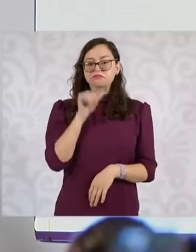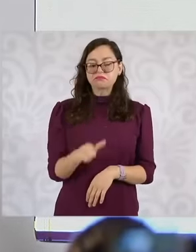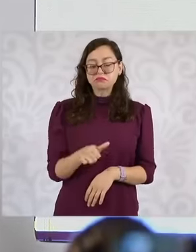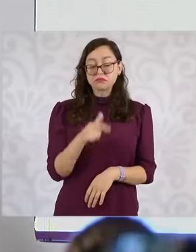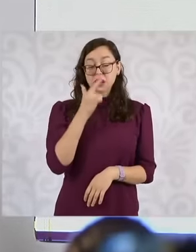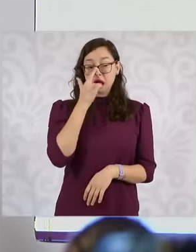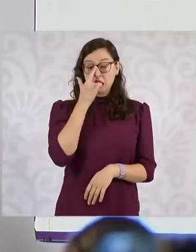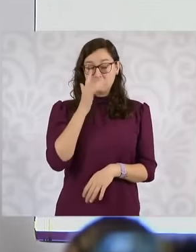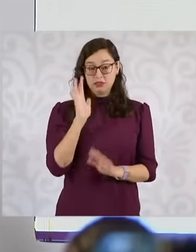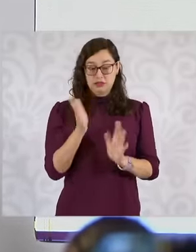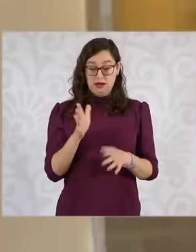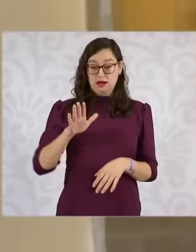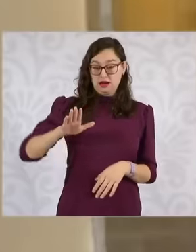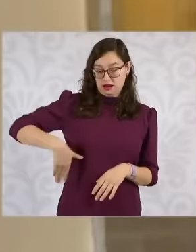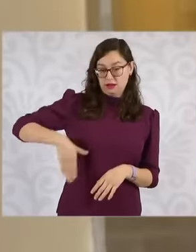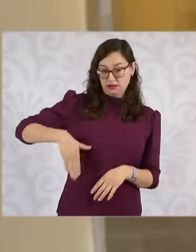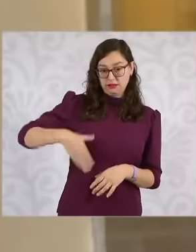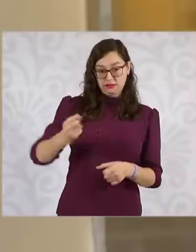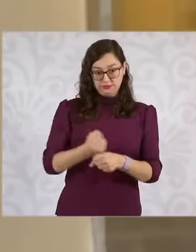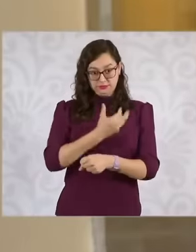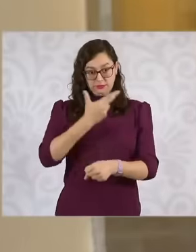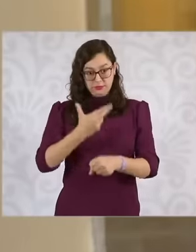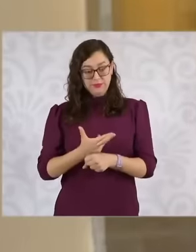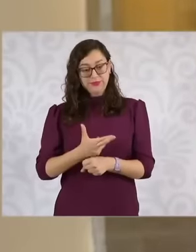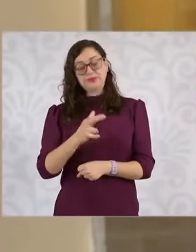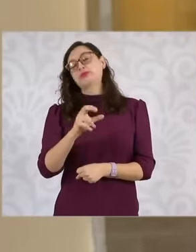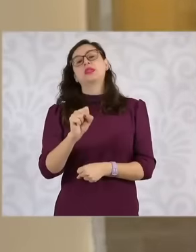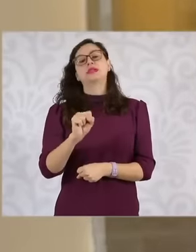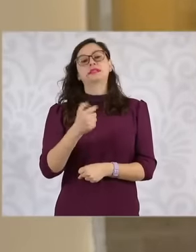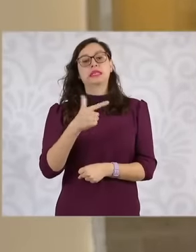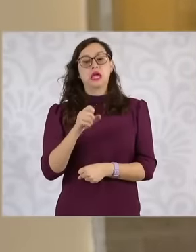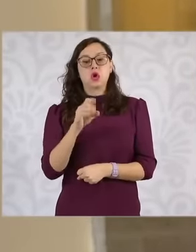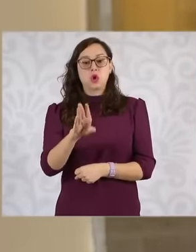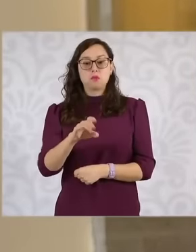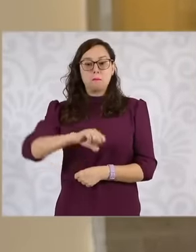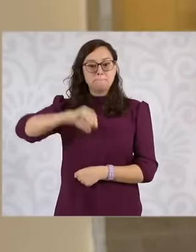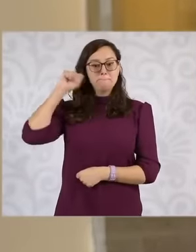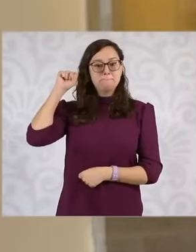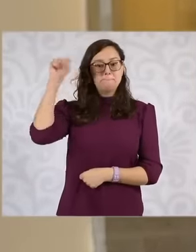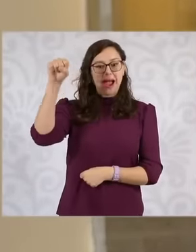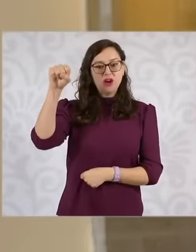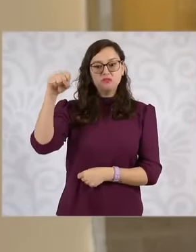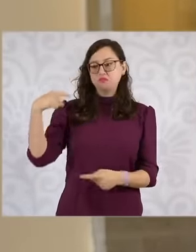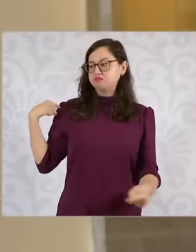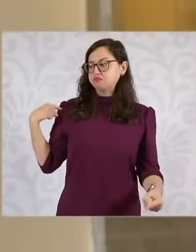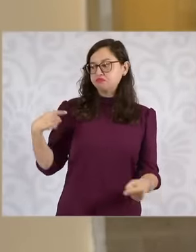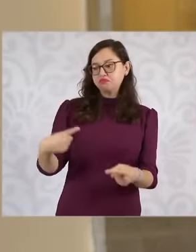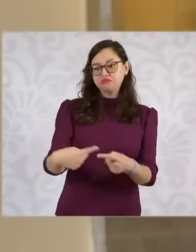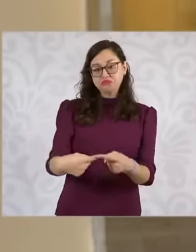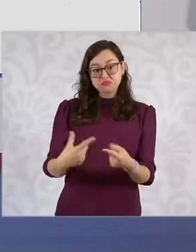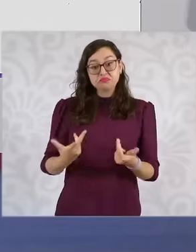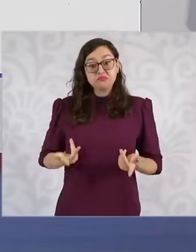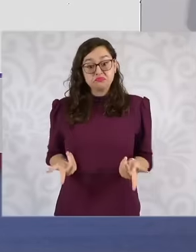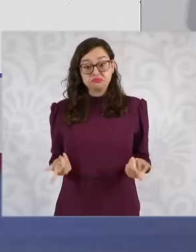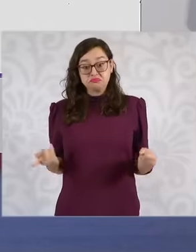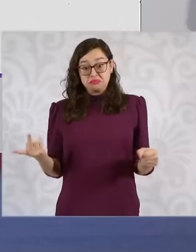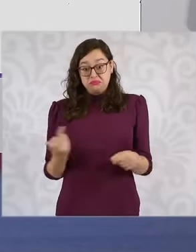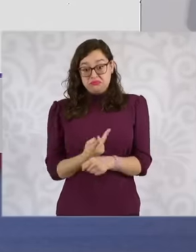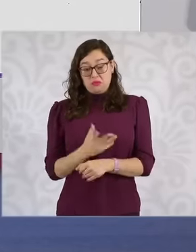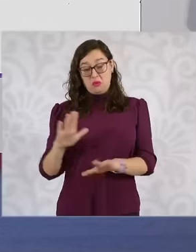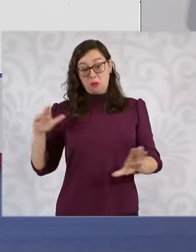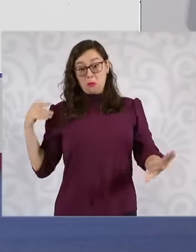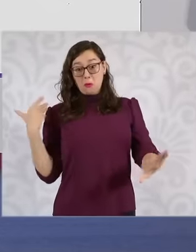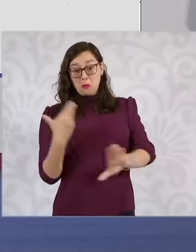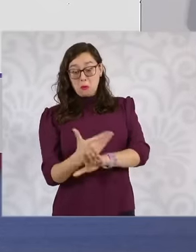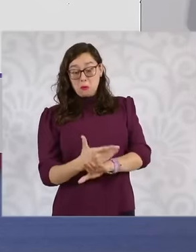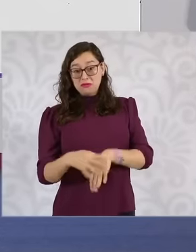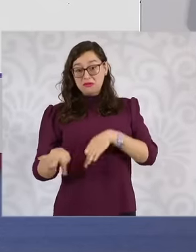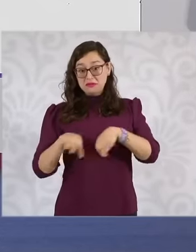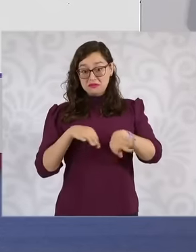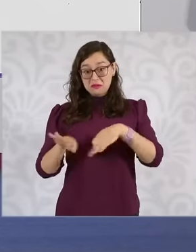secretary of government what it has meant in terms of justice now since then